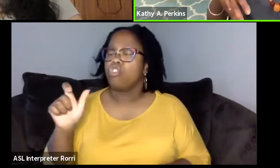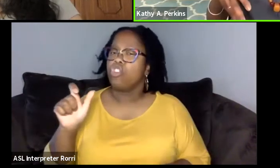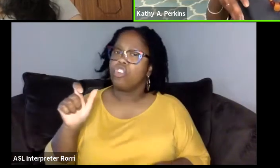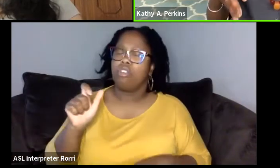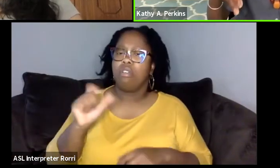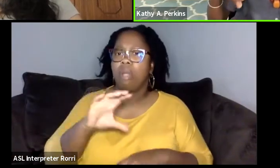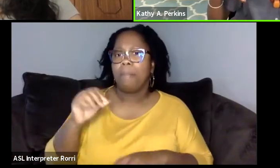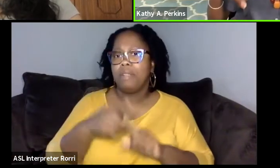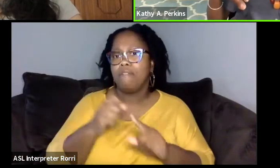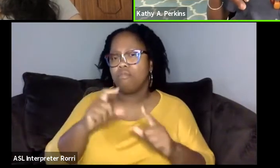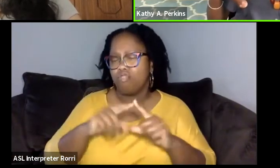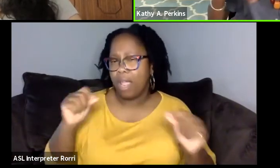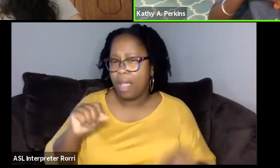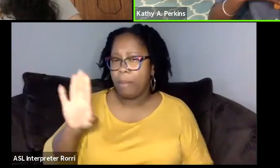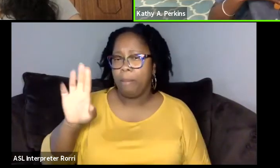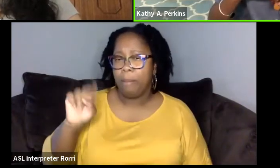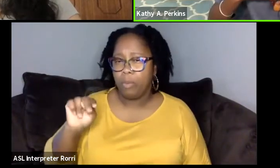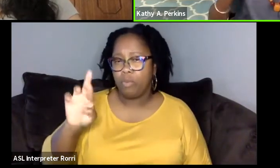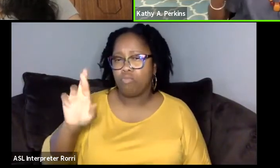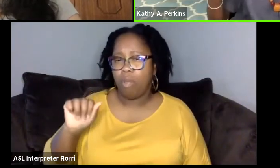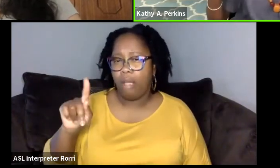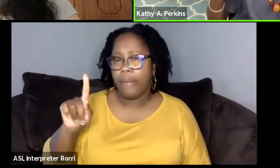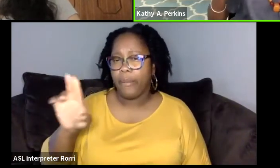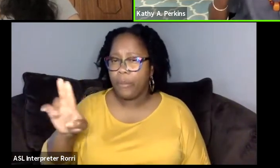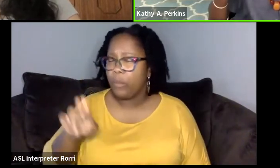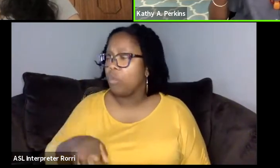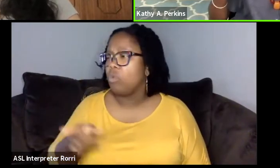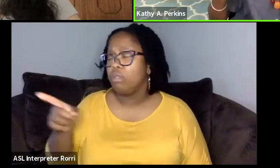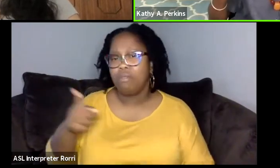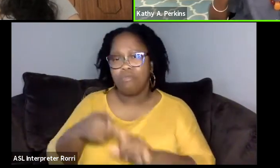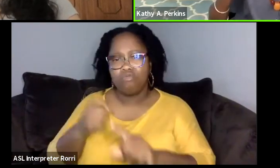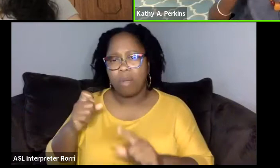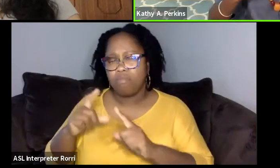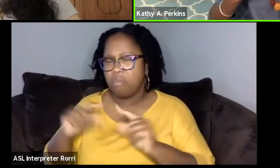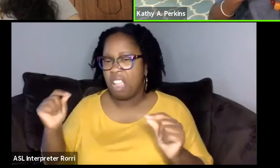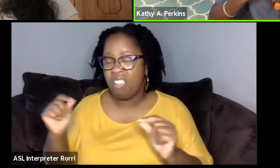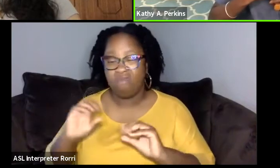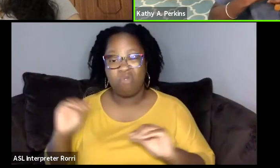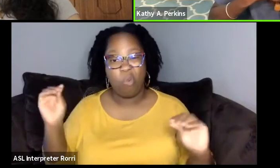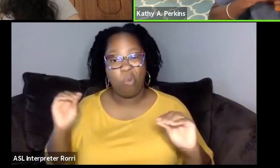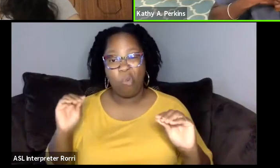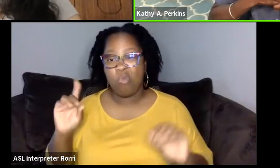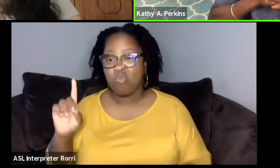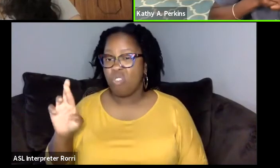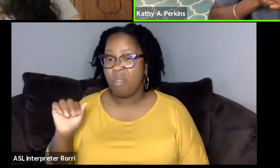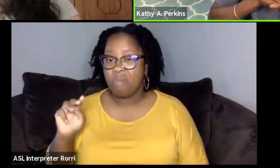everything was coming from there, no drama. So I had access exposure to all of this.